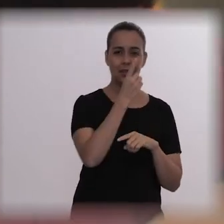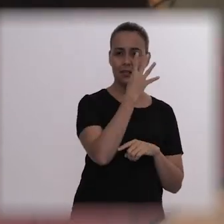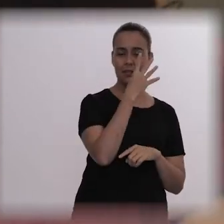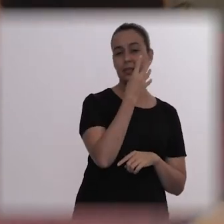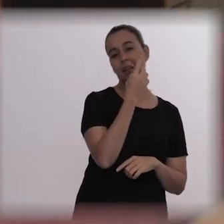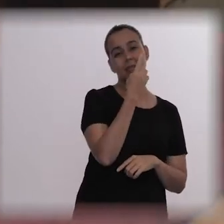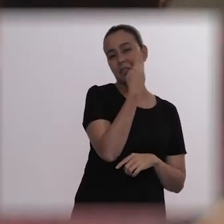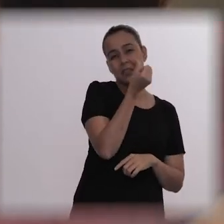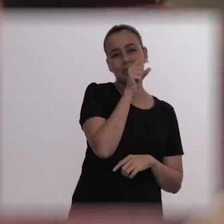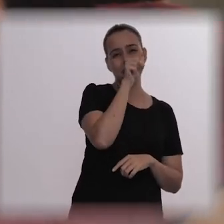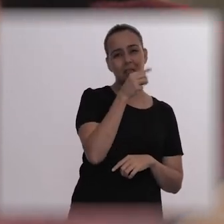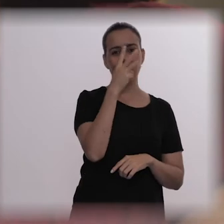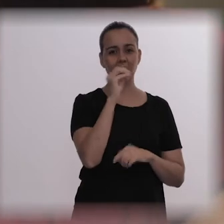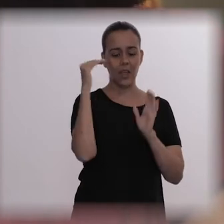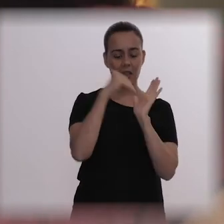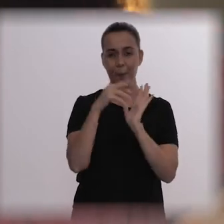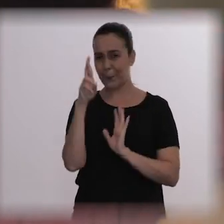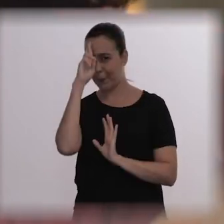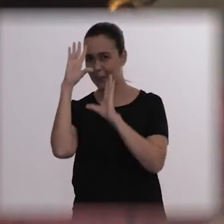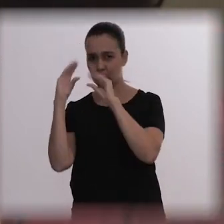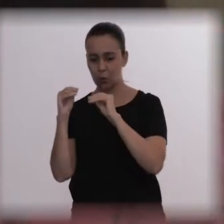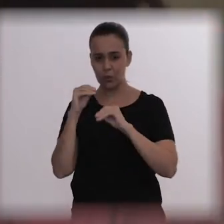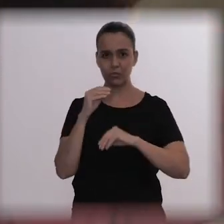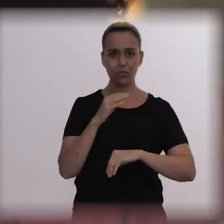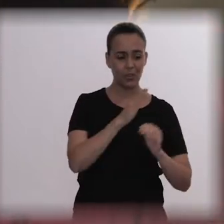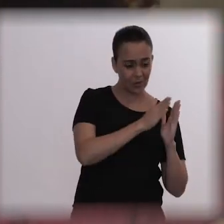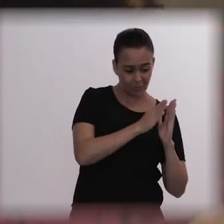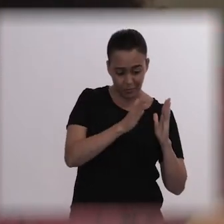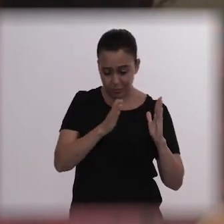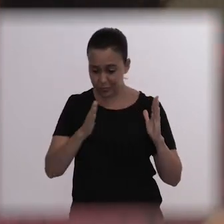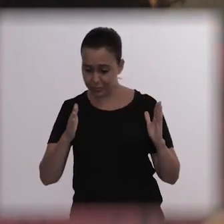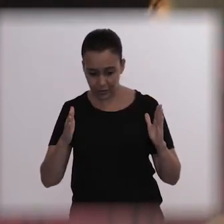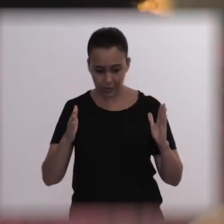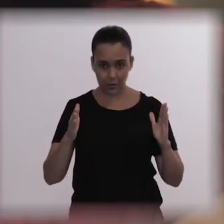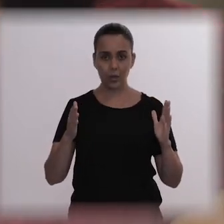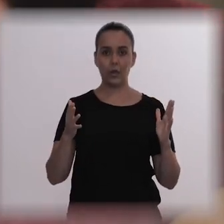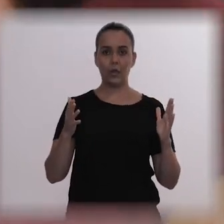In the final hours, I was exhausted, because I also hadn't slept for two days and the worry and